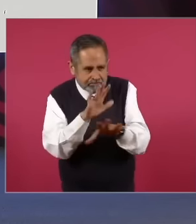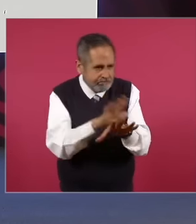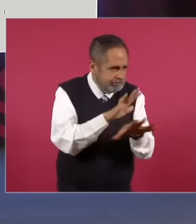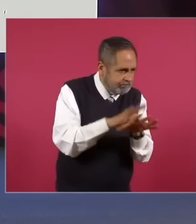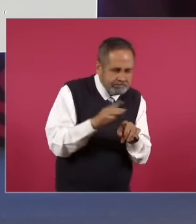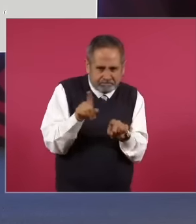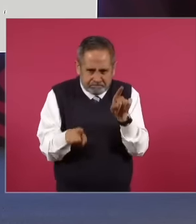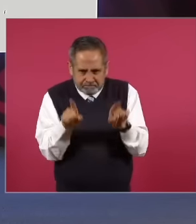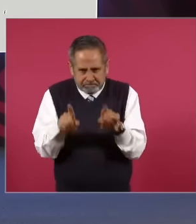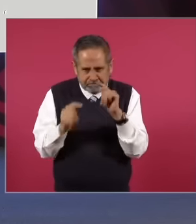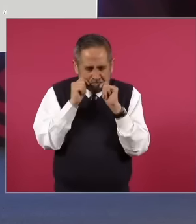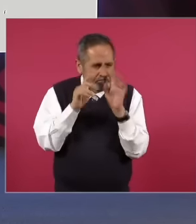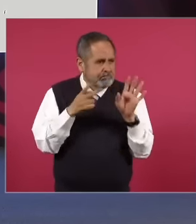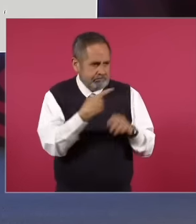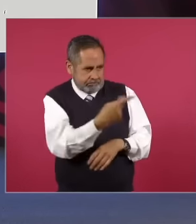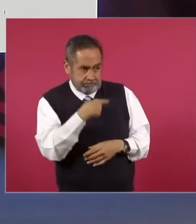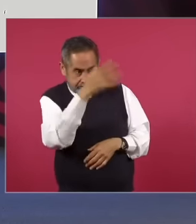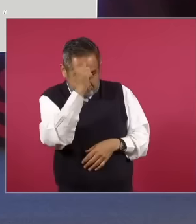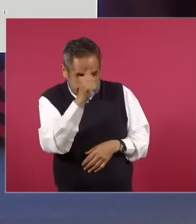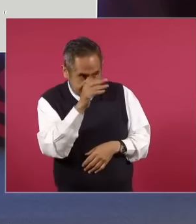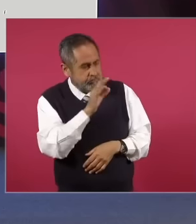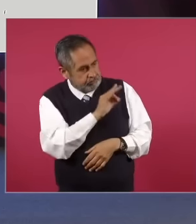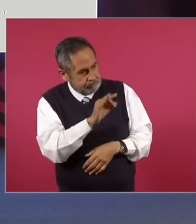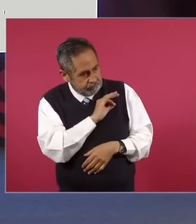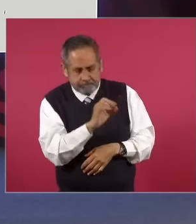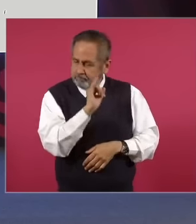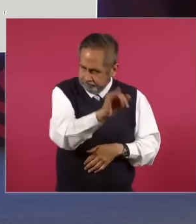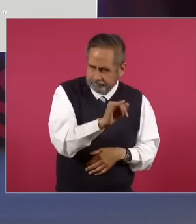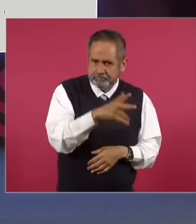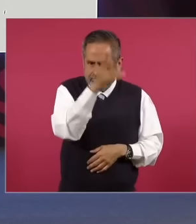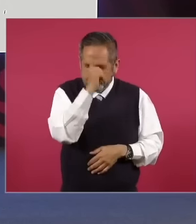there is the agreement of the pan and